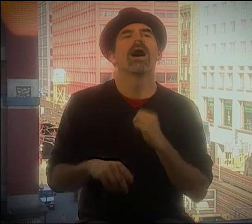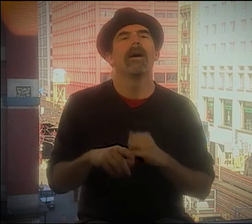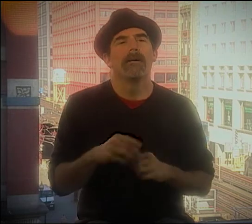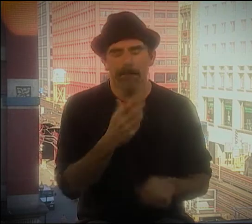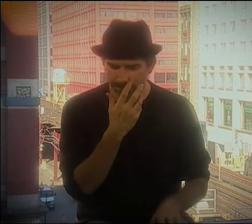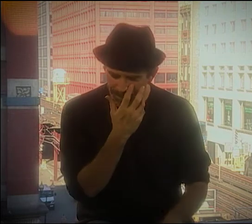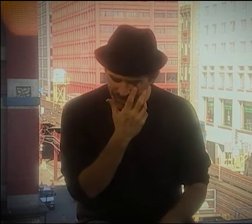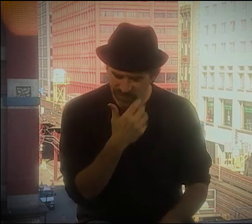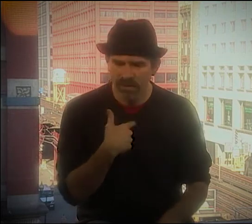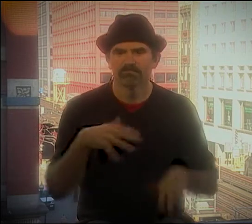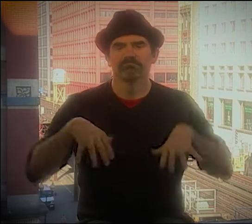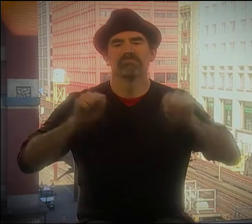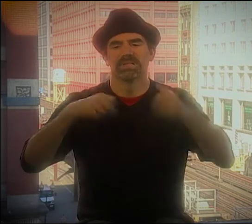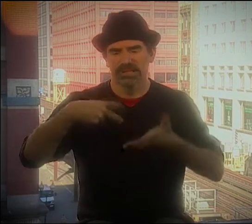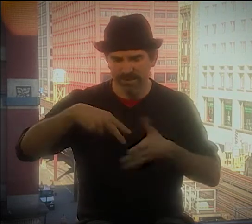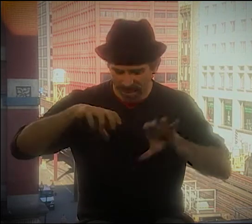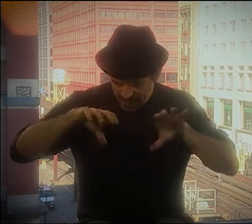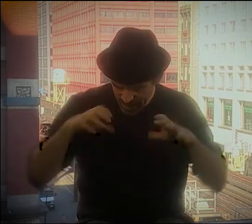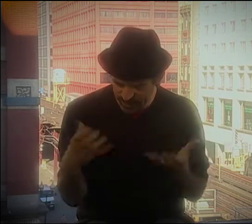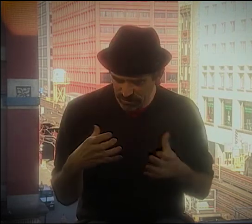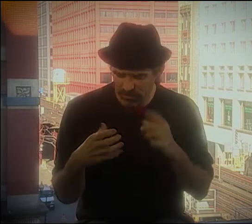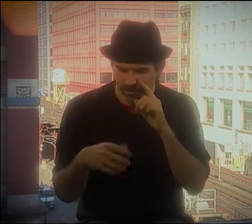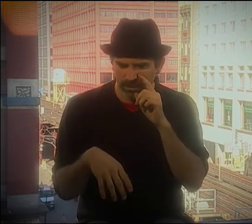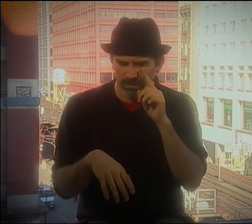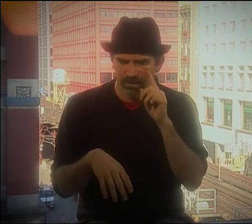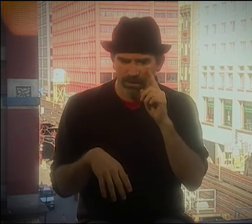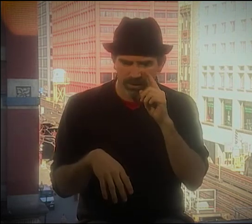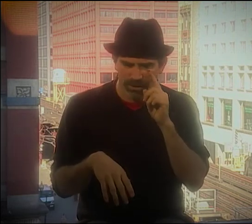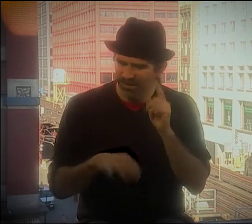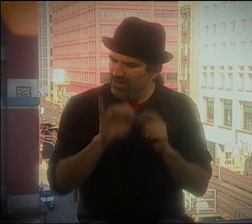TO, YOU KNOW, INCORPORATE ALL THESE VISUAL THINGS.